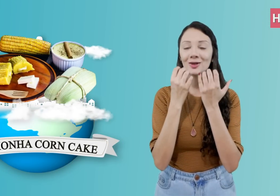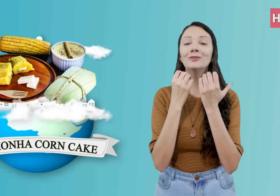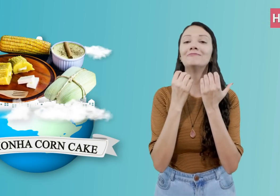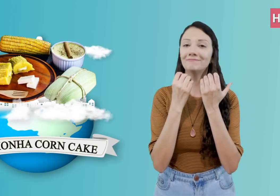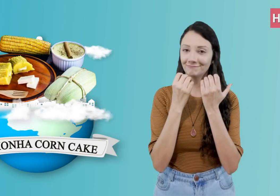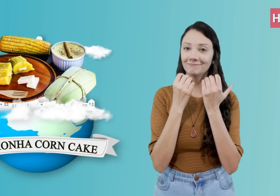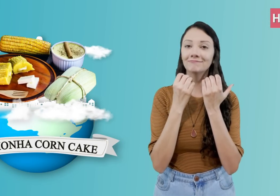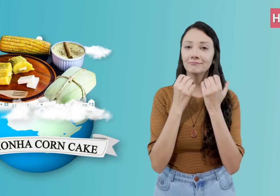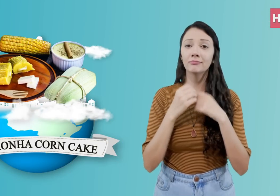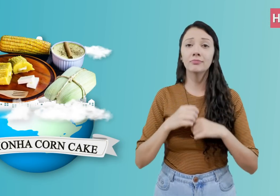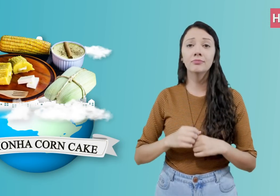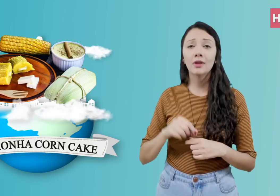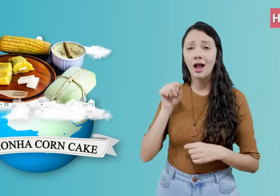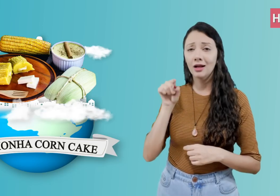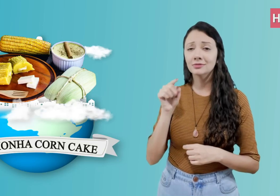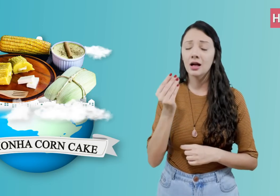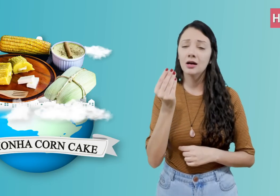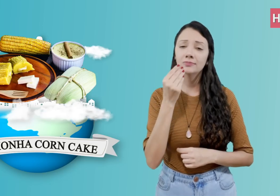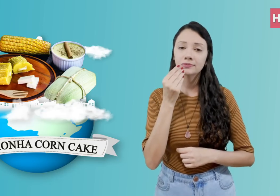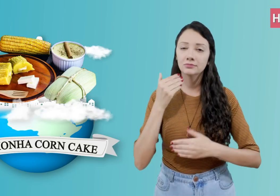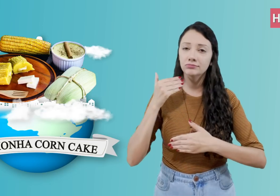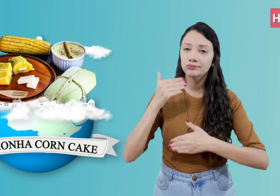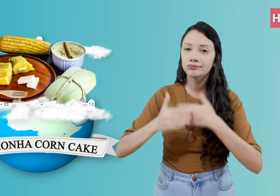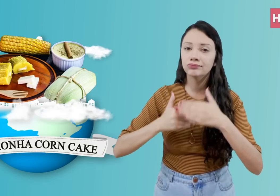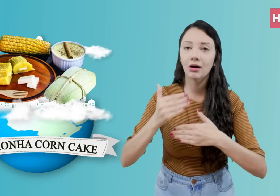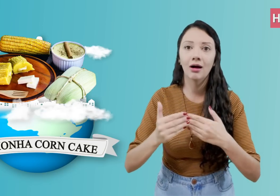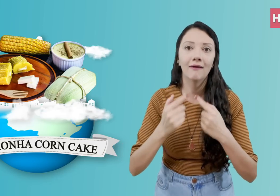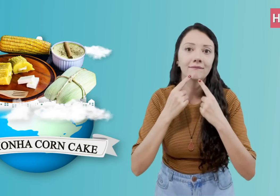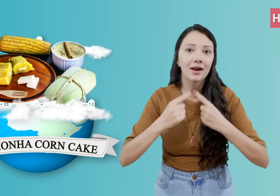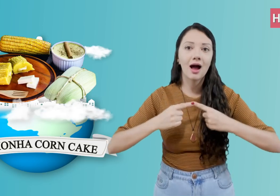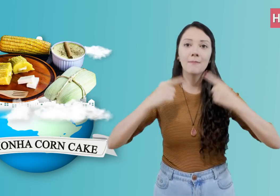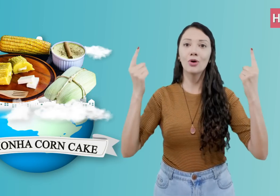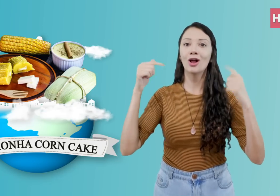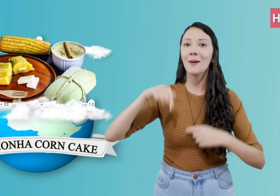which can be sweet or savory.